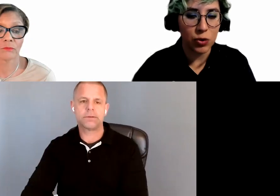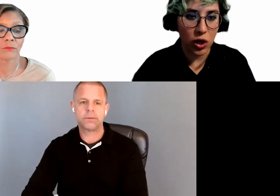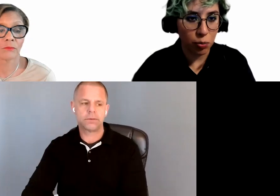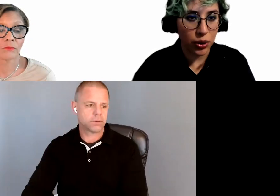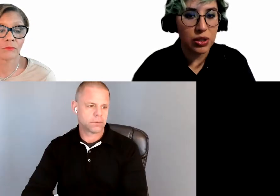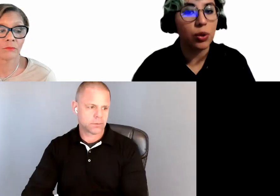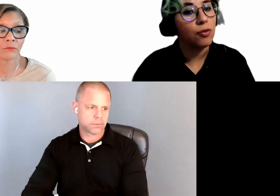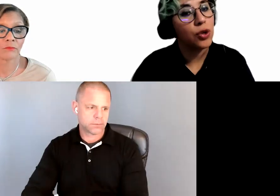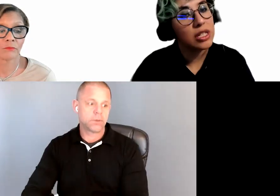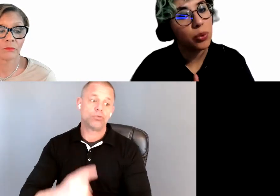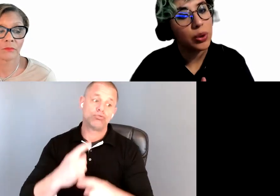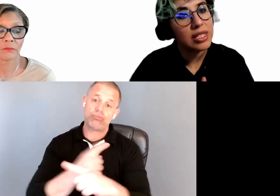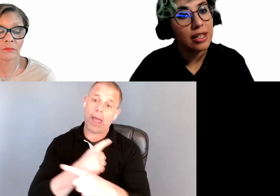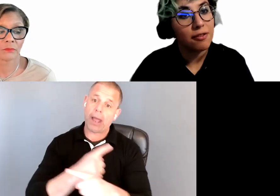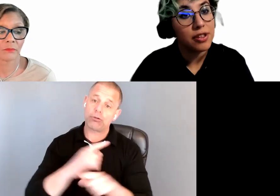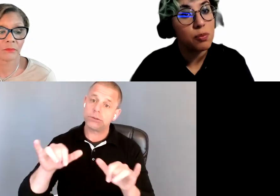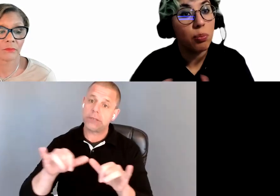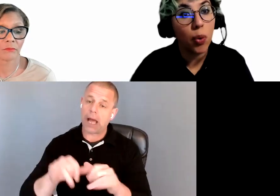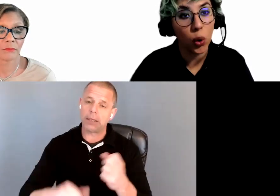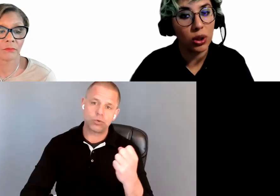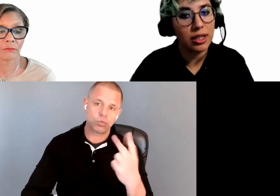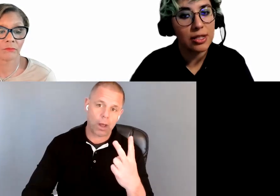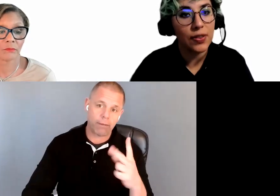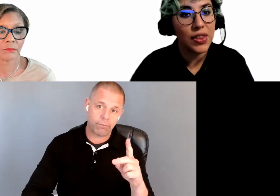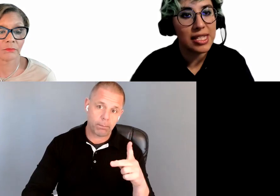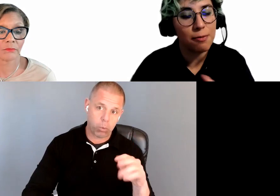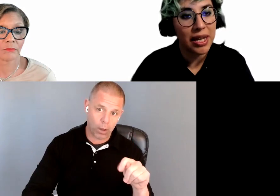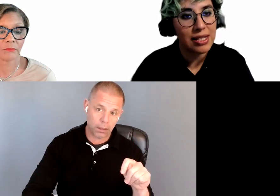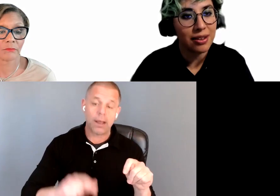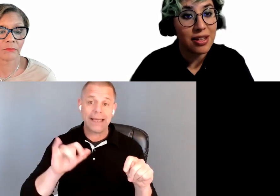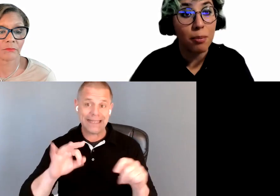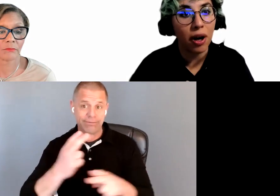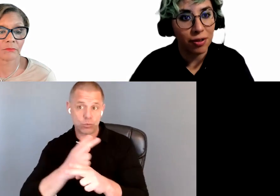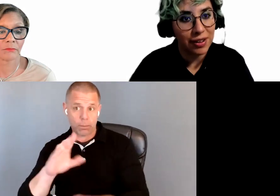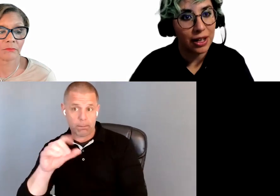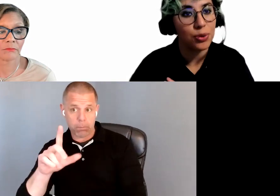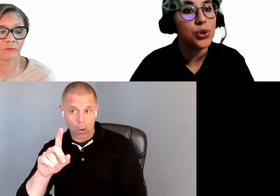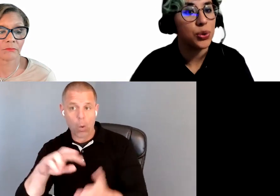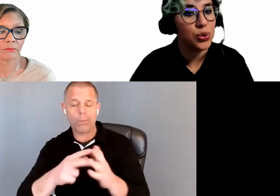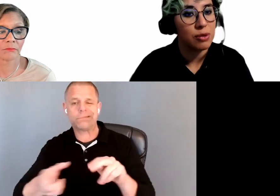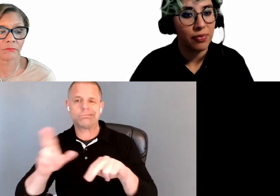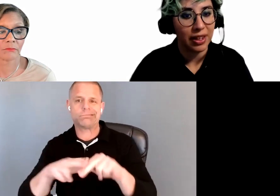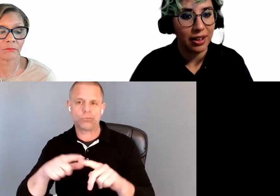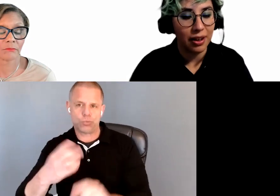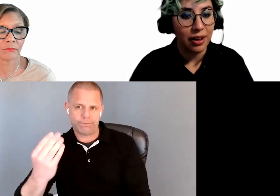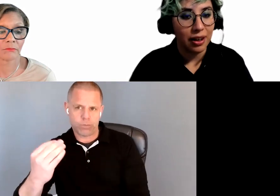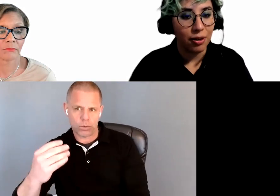12 points or 14 points if it's bold. So this depends on the typography that you choose. Now,